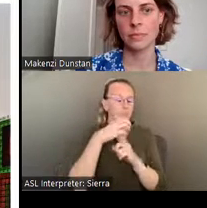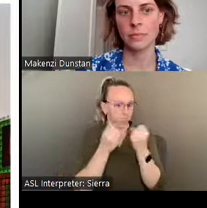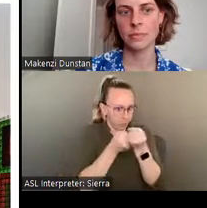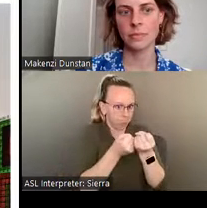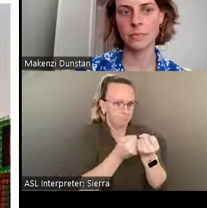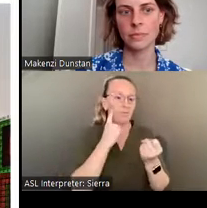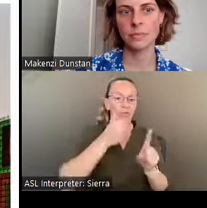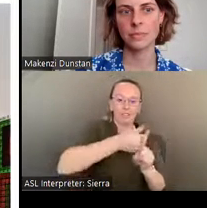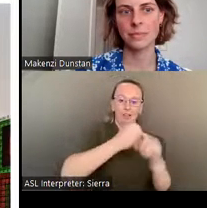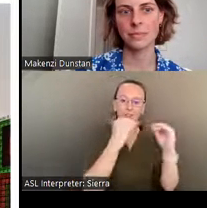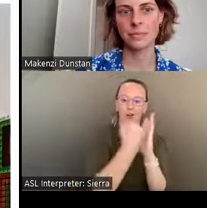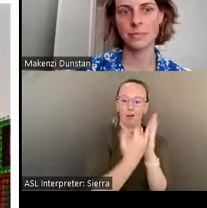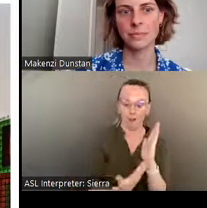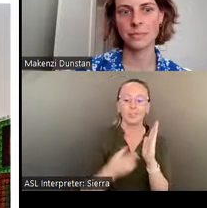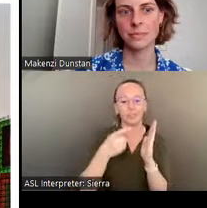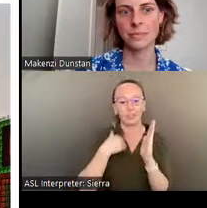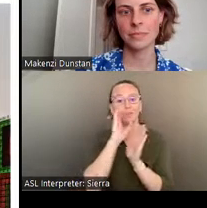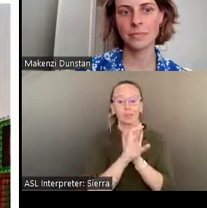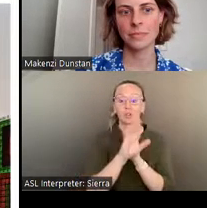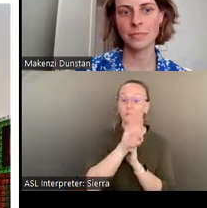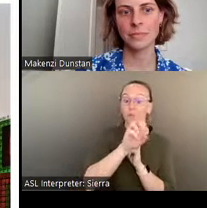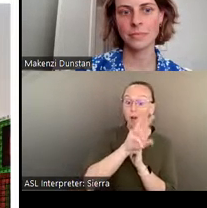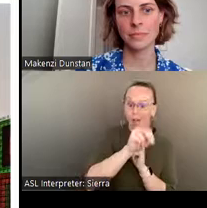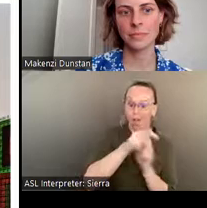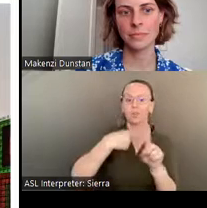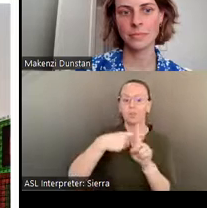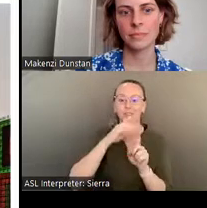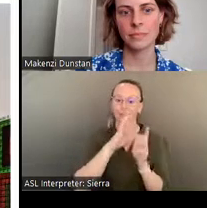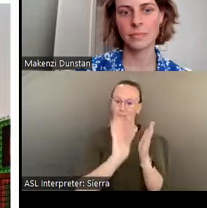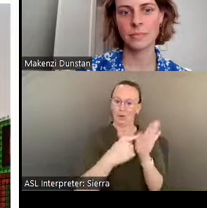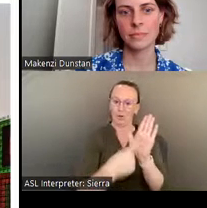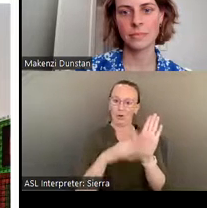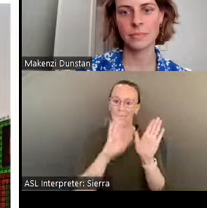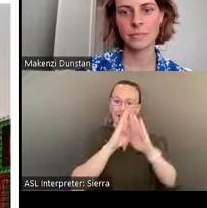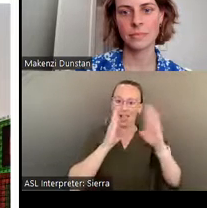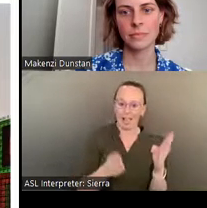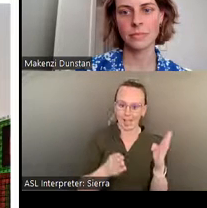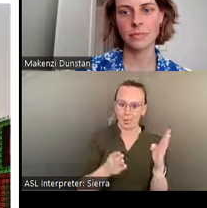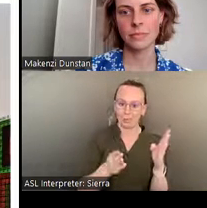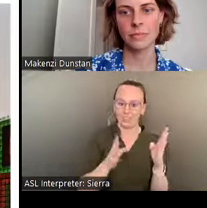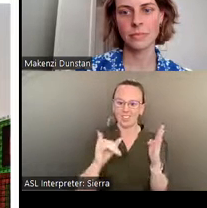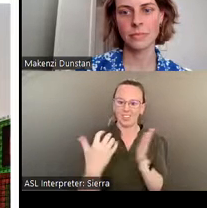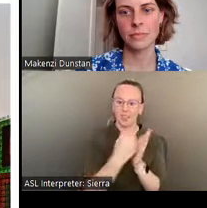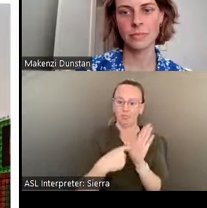And you have an image of Brown and a detail of his house and his collection lower left on your screen.